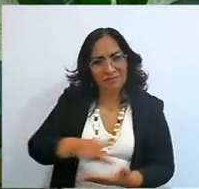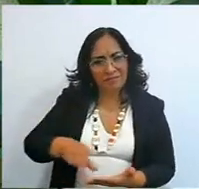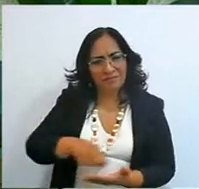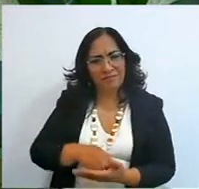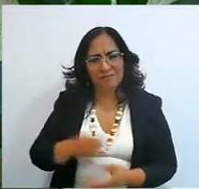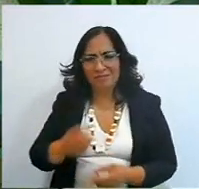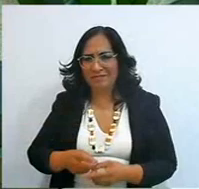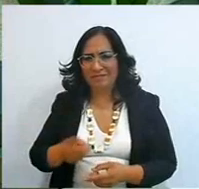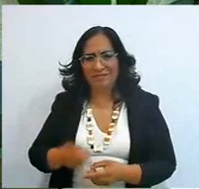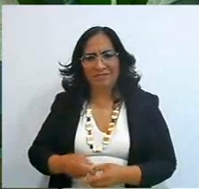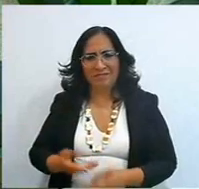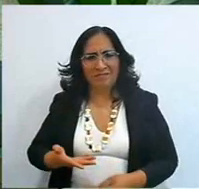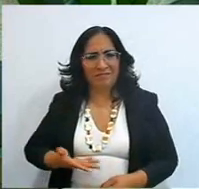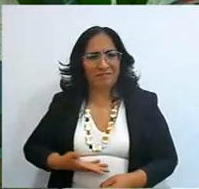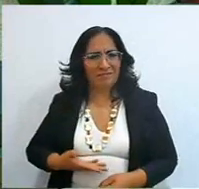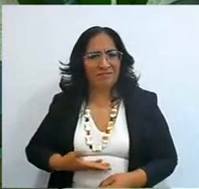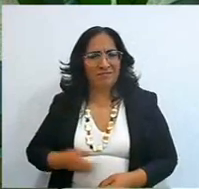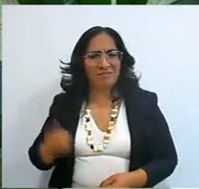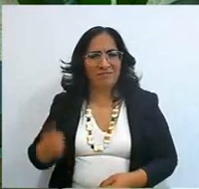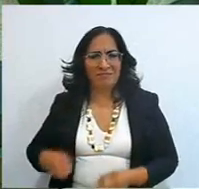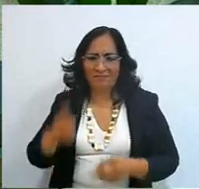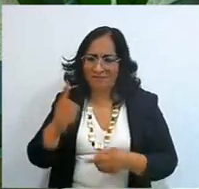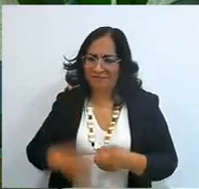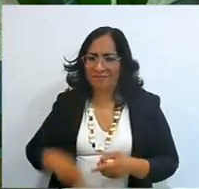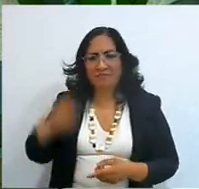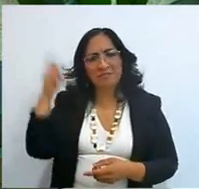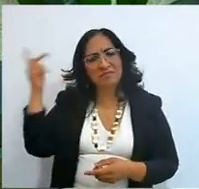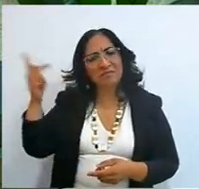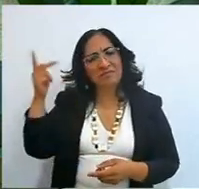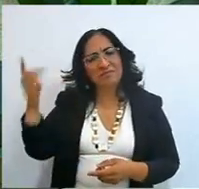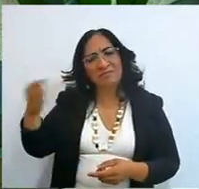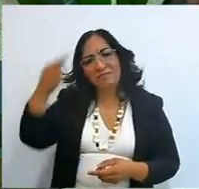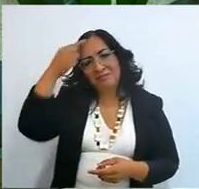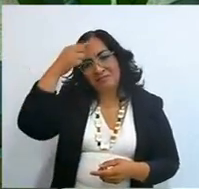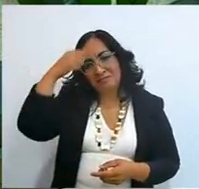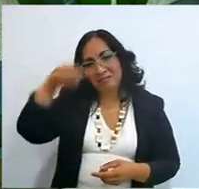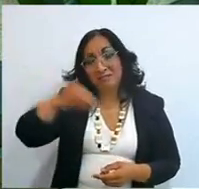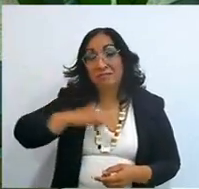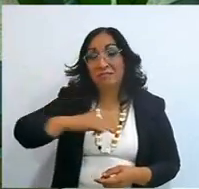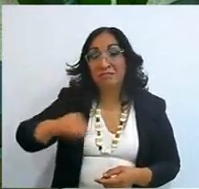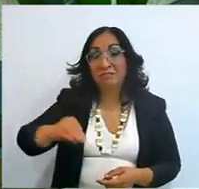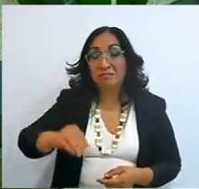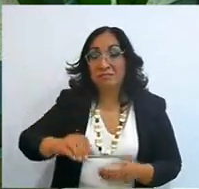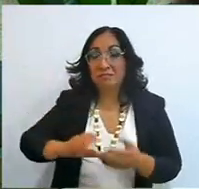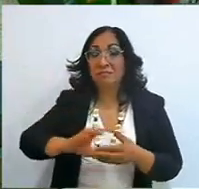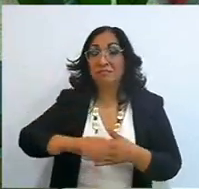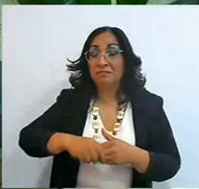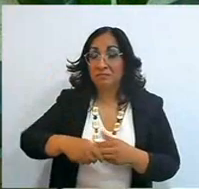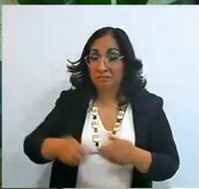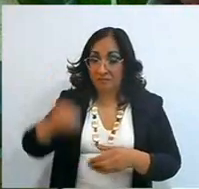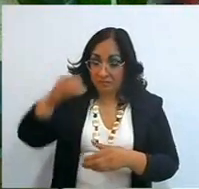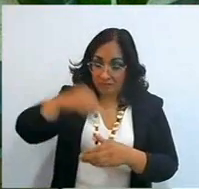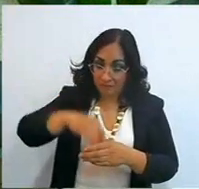In other words, remove trees, to be able to plant, there were rocks, they had to remove the rocks,